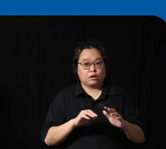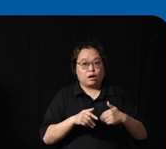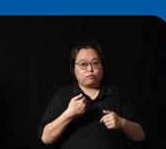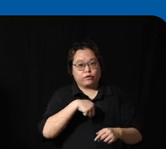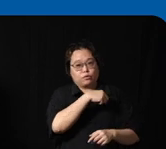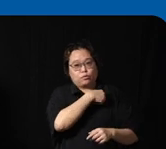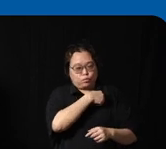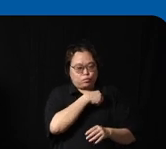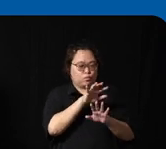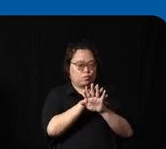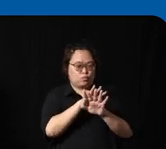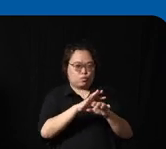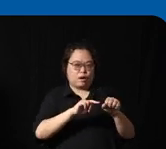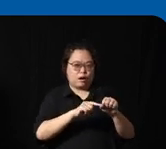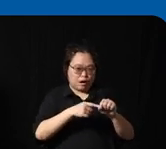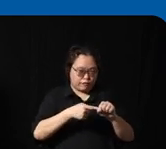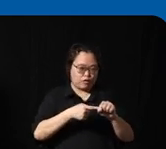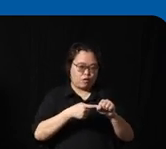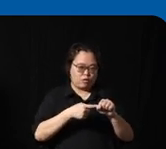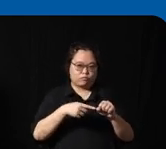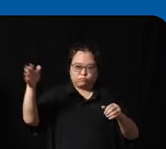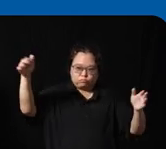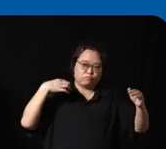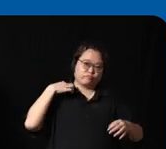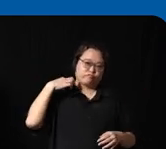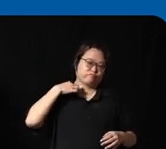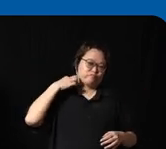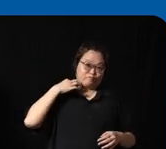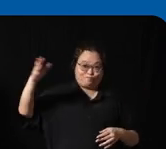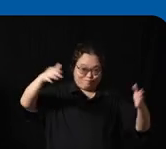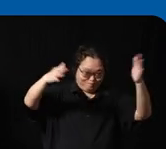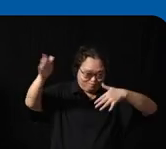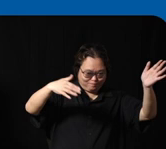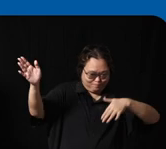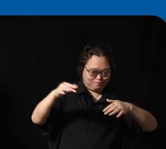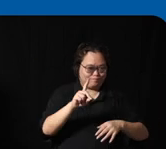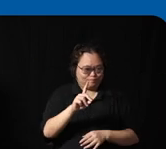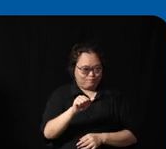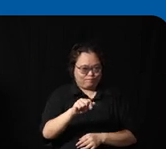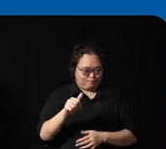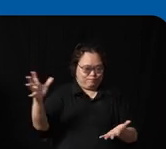basically we get volunteers together to come and um yeah uh help collect data initially when we